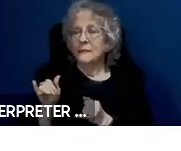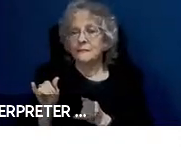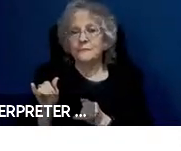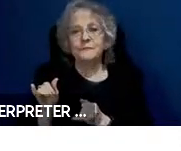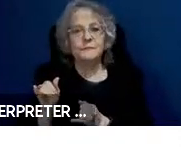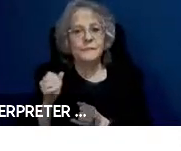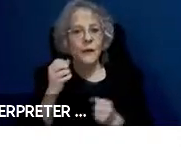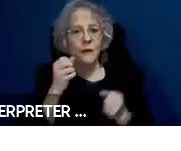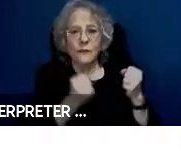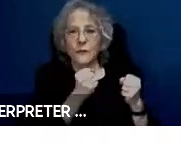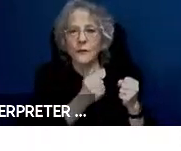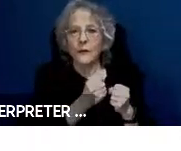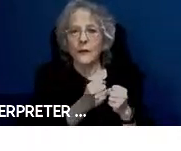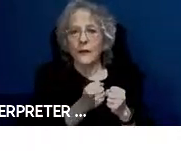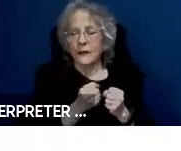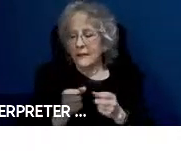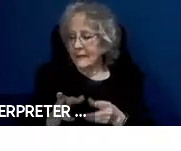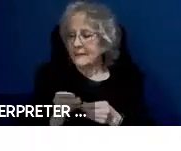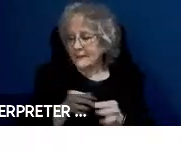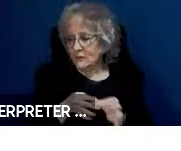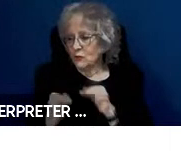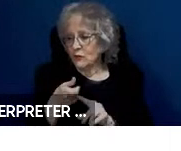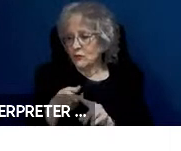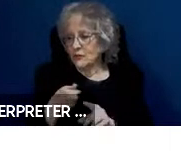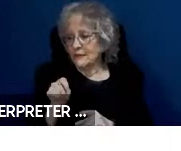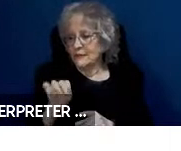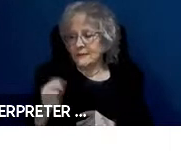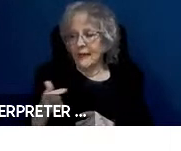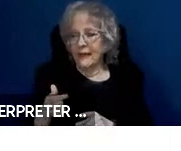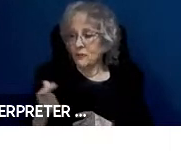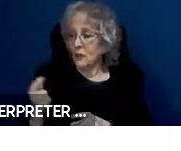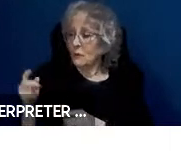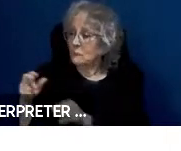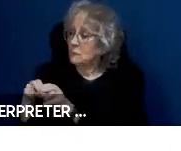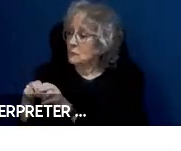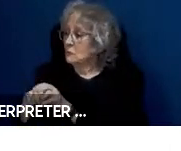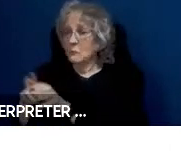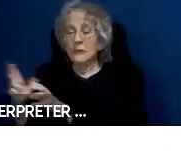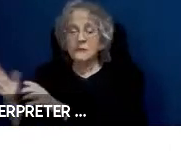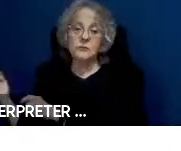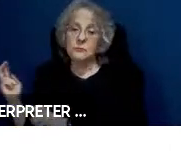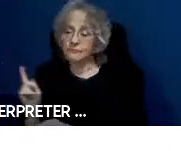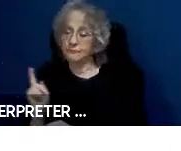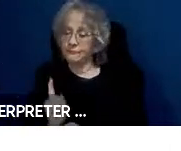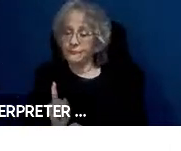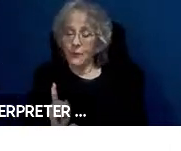instructions from a tag. So the traveler walks up and has a tag they can just touch. So, somebody